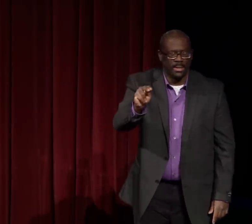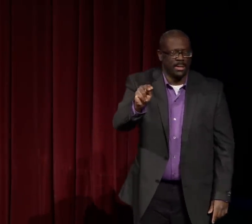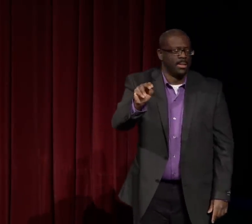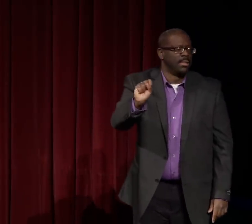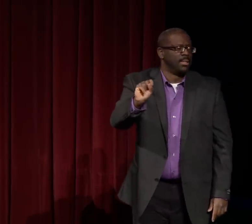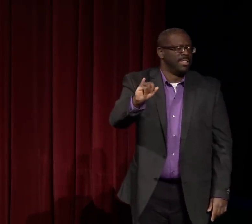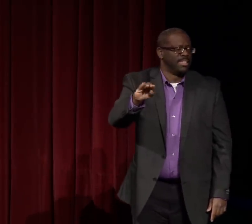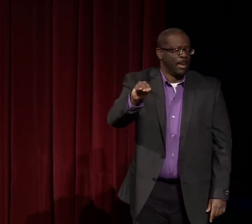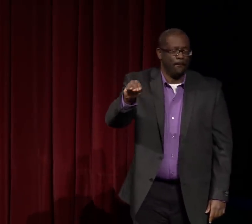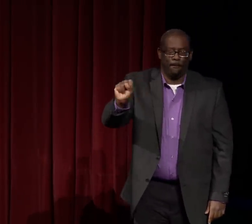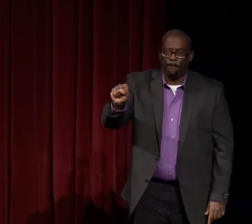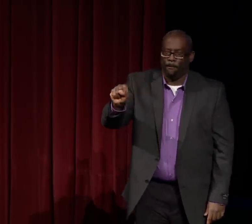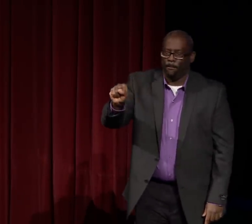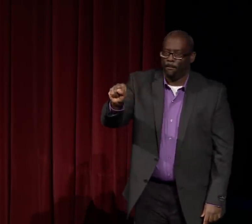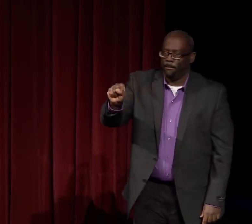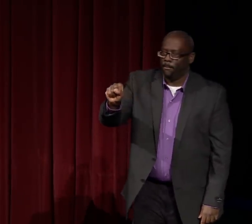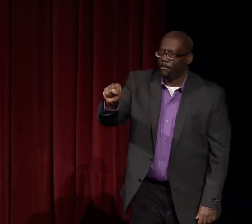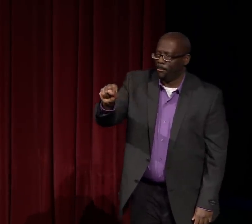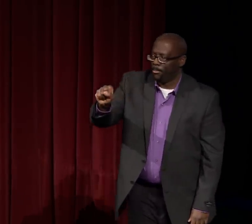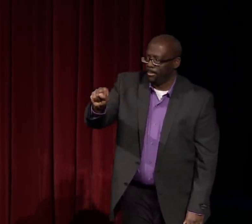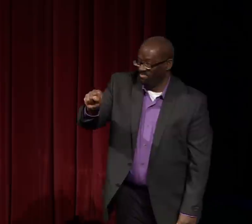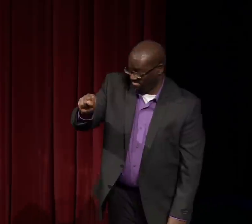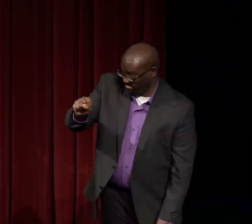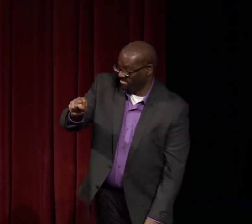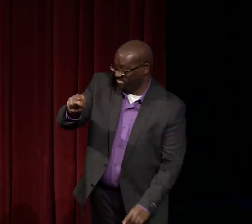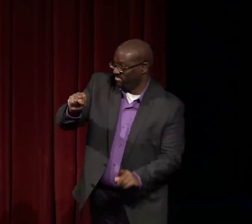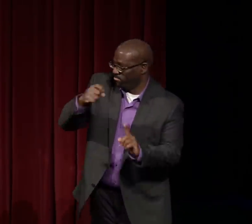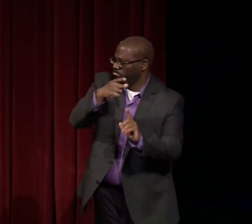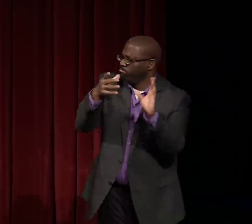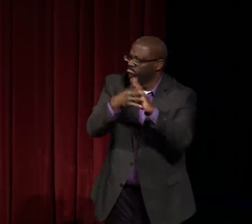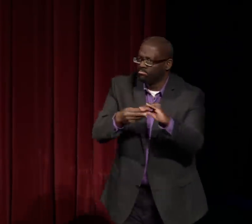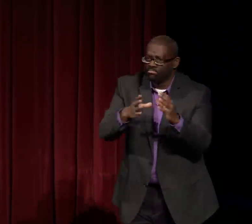One person that stands out for me is Laurene Simms.